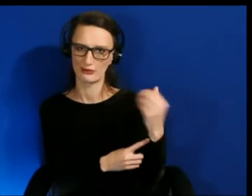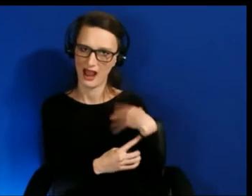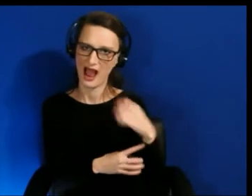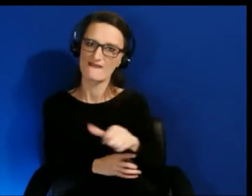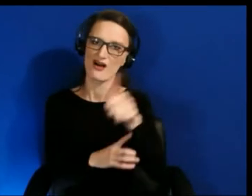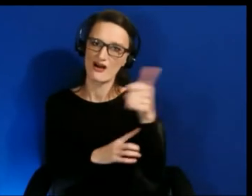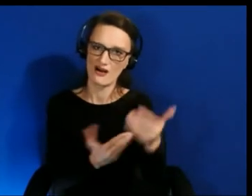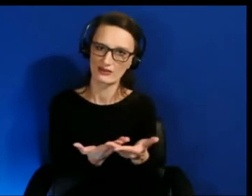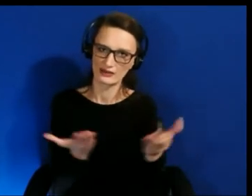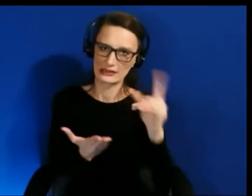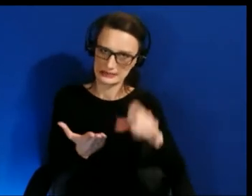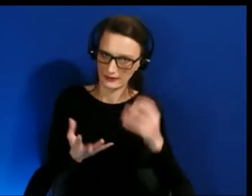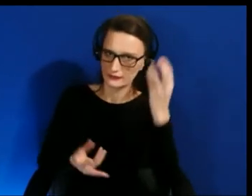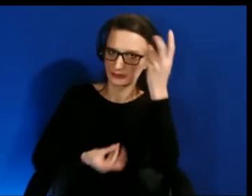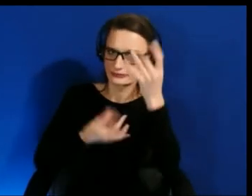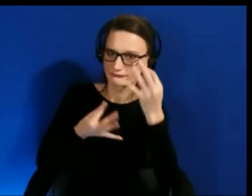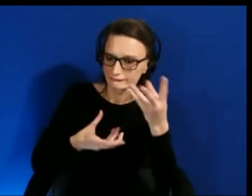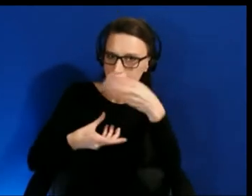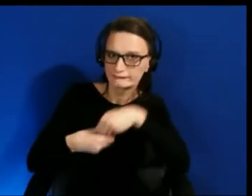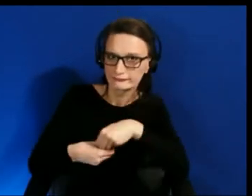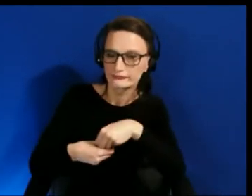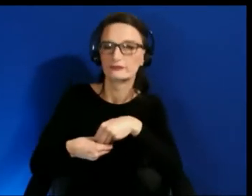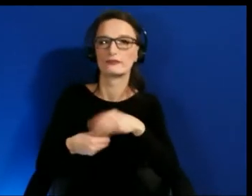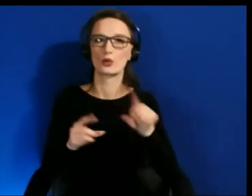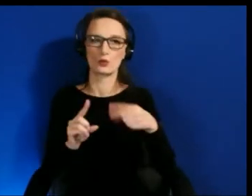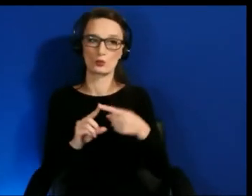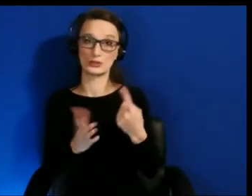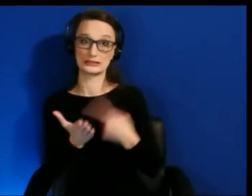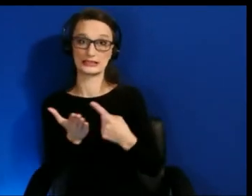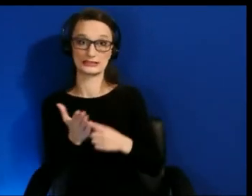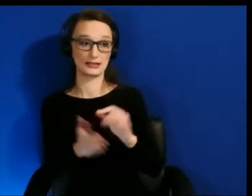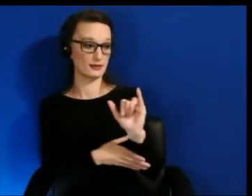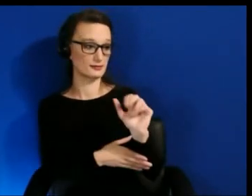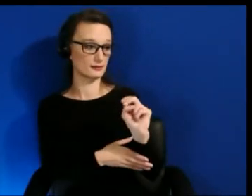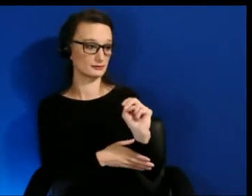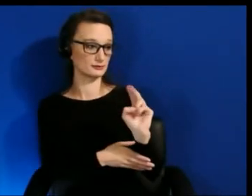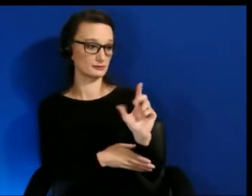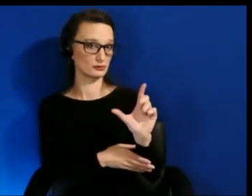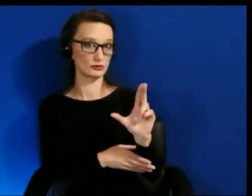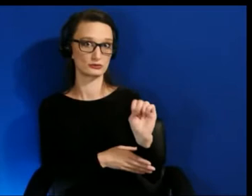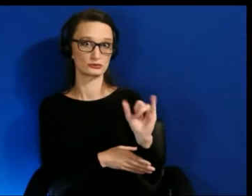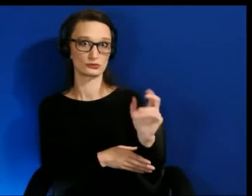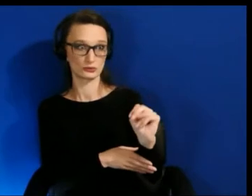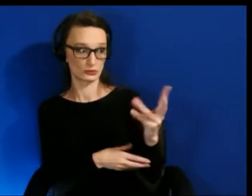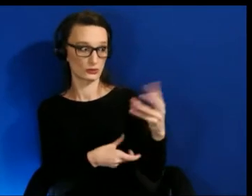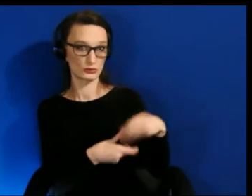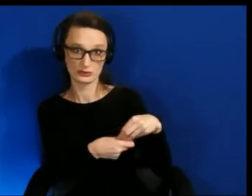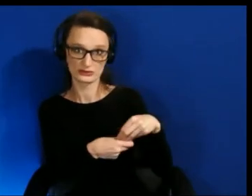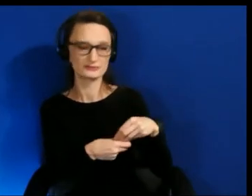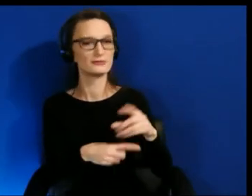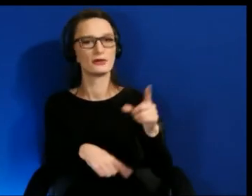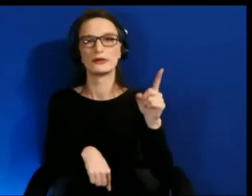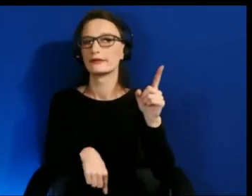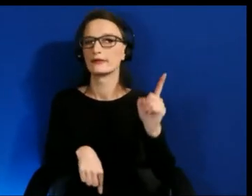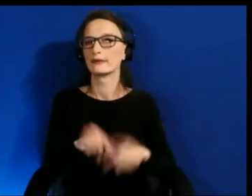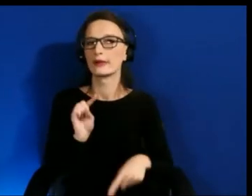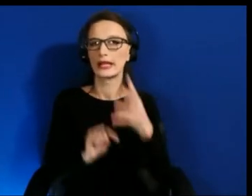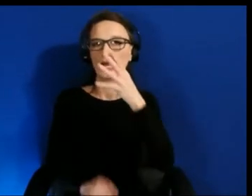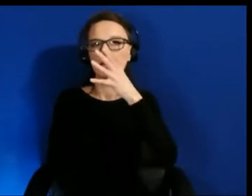when we're talking about inclusion we cannot go without speaking about this- socio economics,